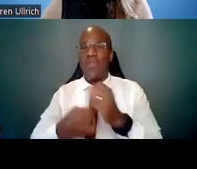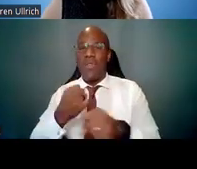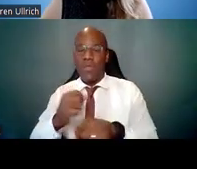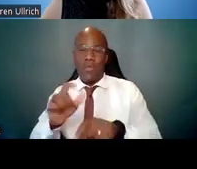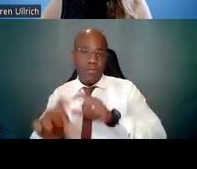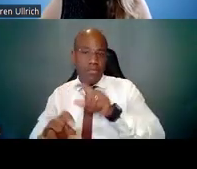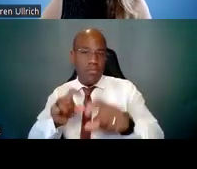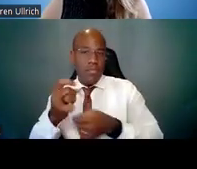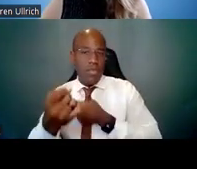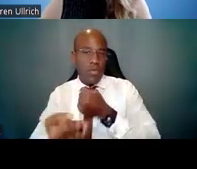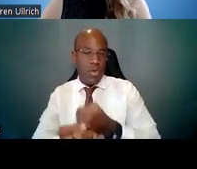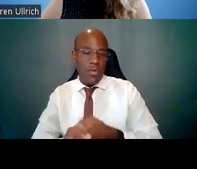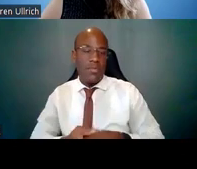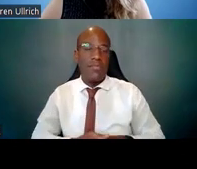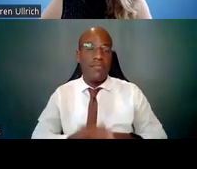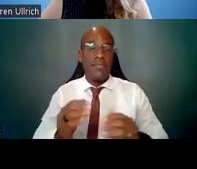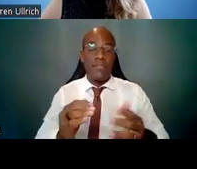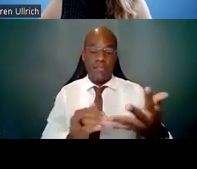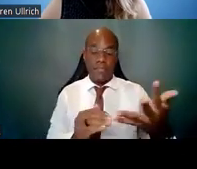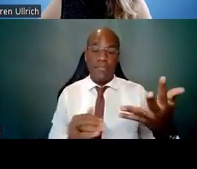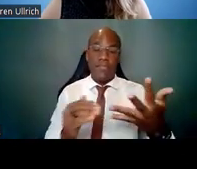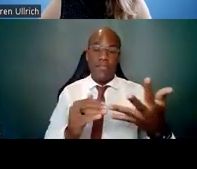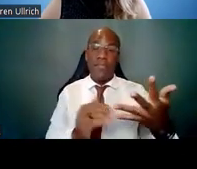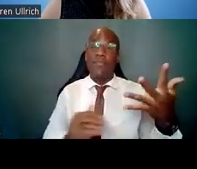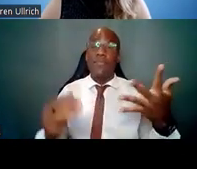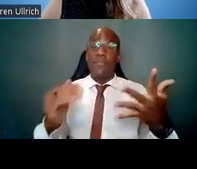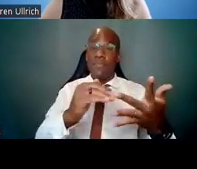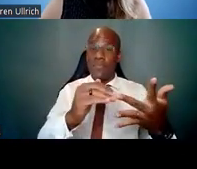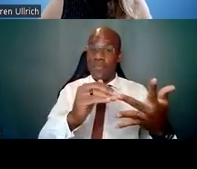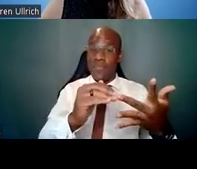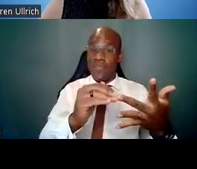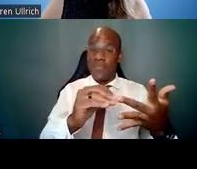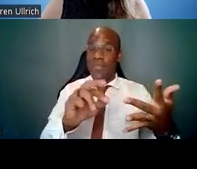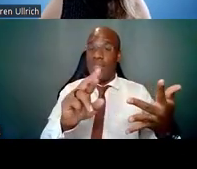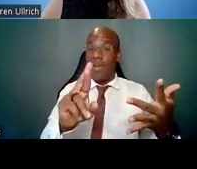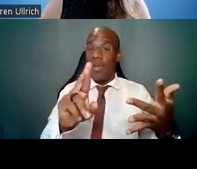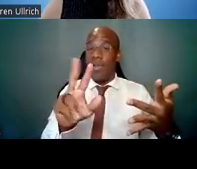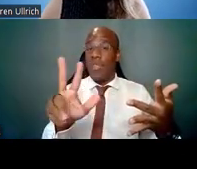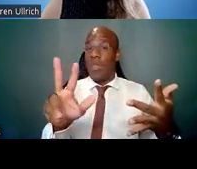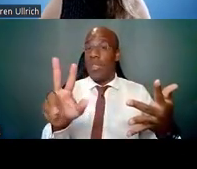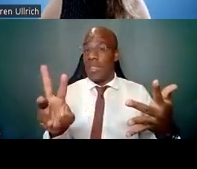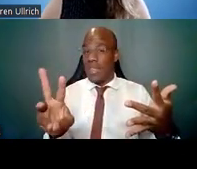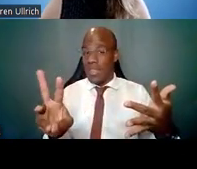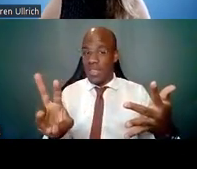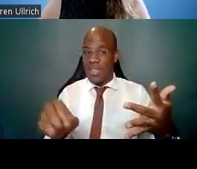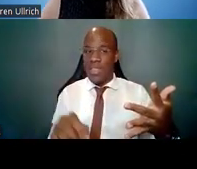The R36 is an R grant, but it is for graduate students.